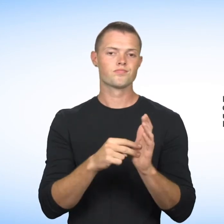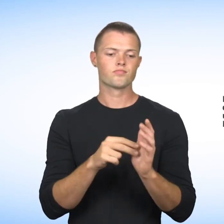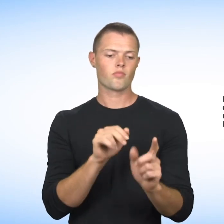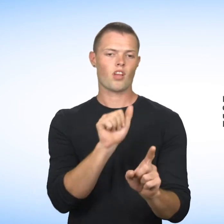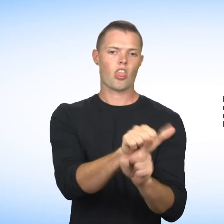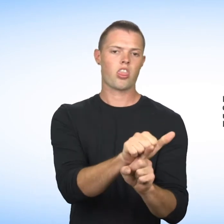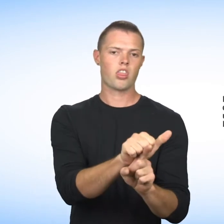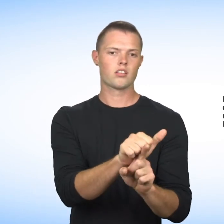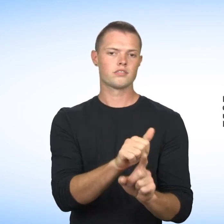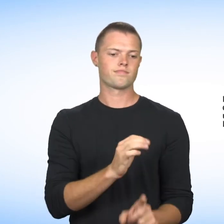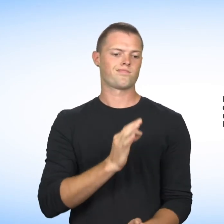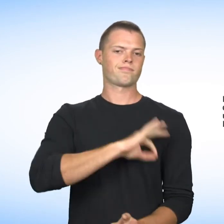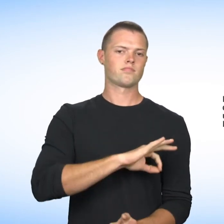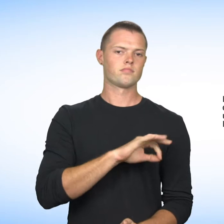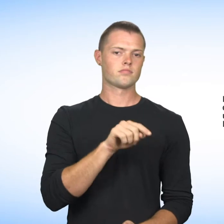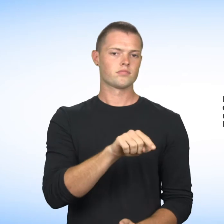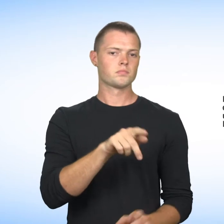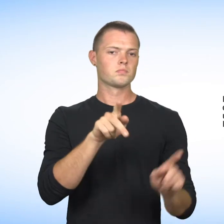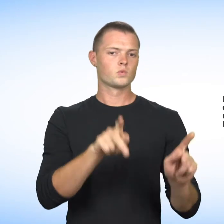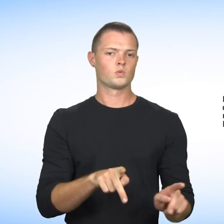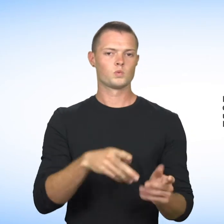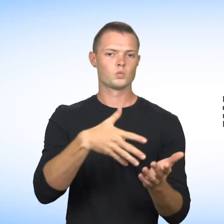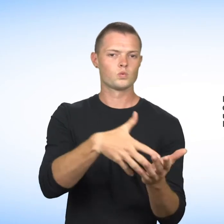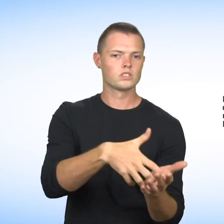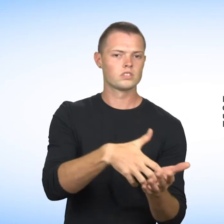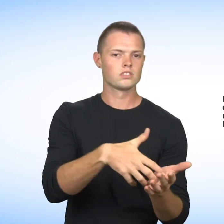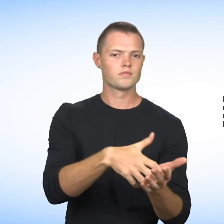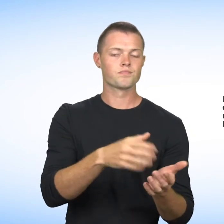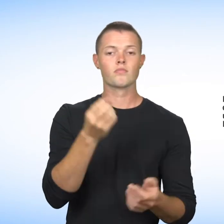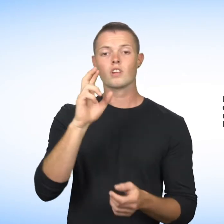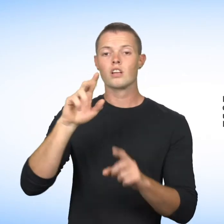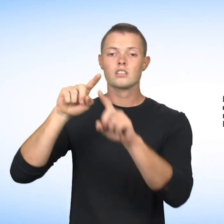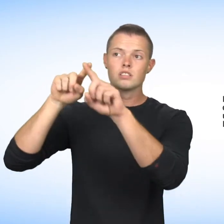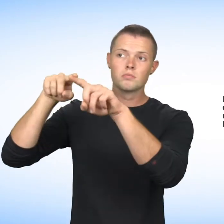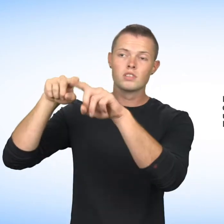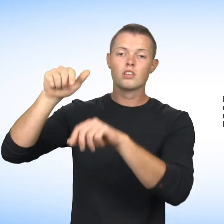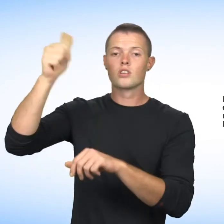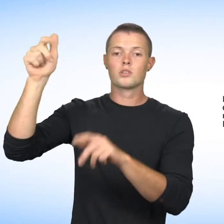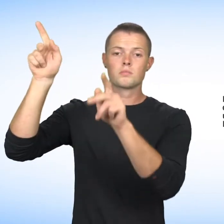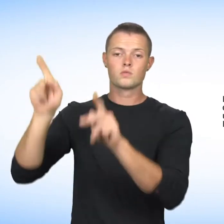Exploitation is the act or taking advantage of a person's vulnerability or